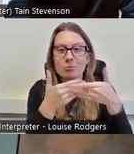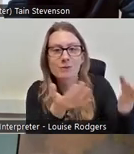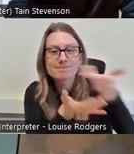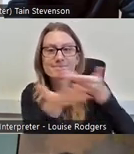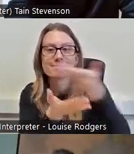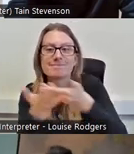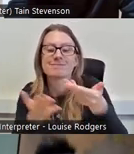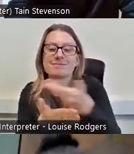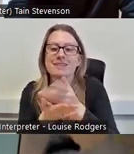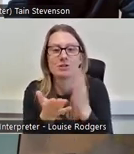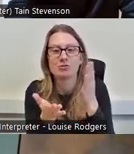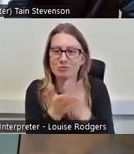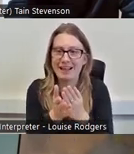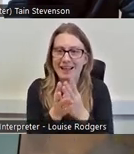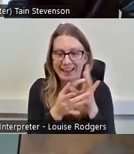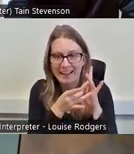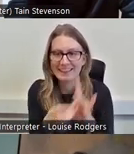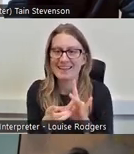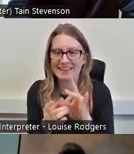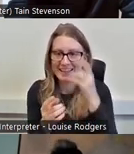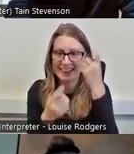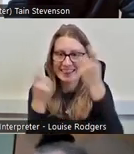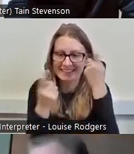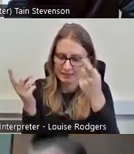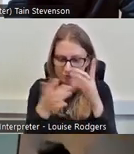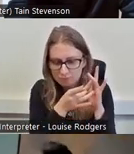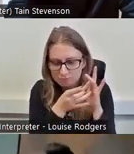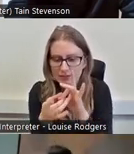you're really applying your thinking today to something that could turn into action.